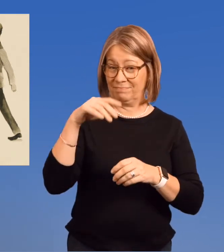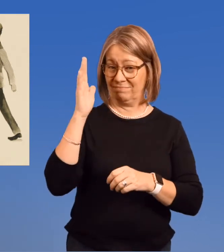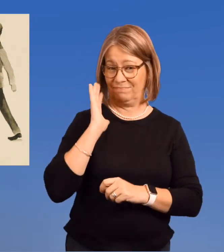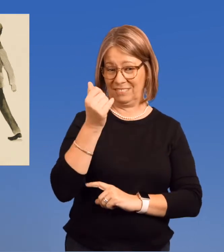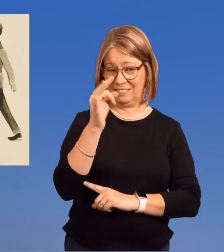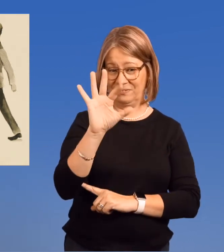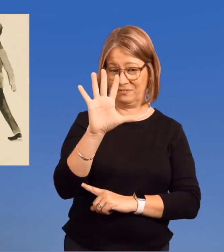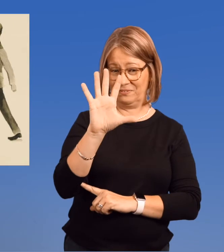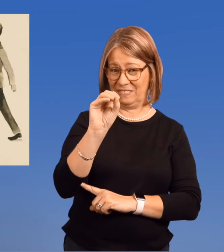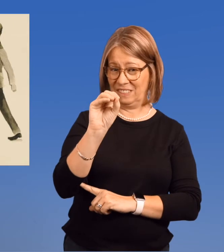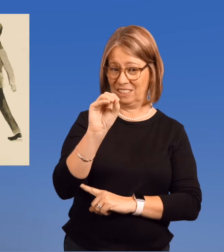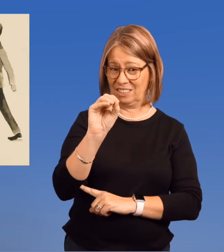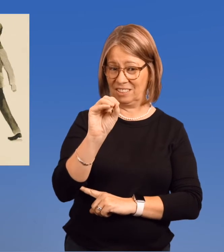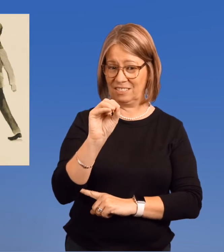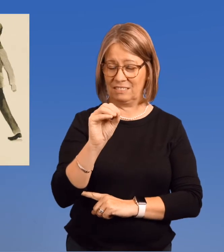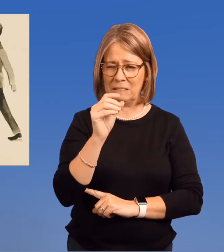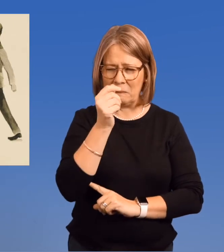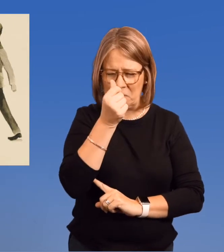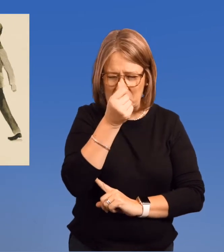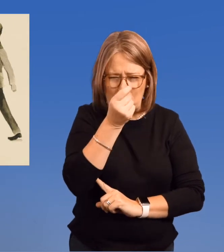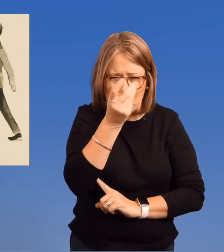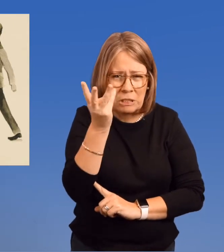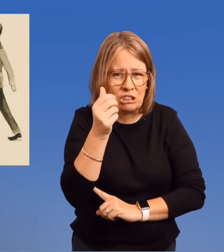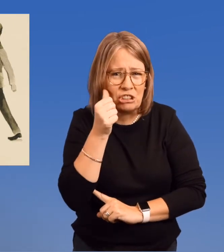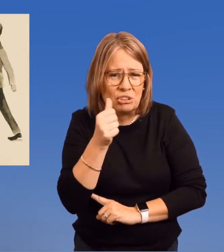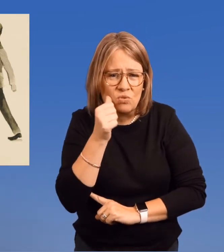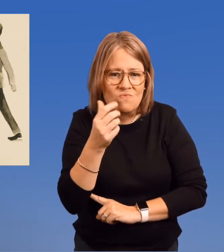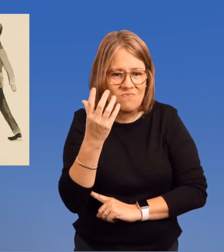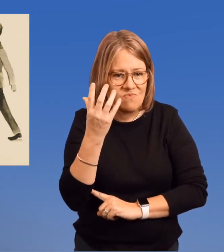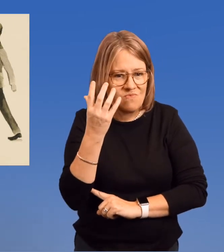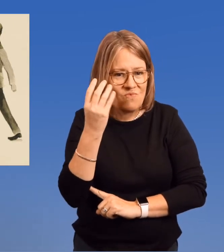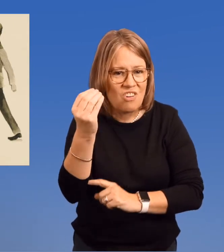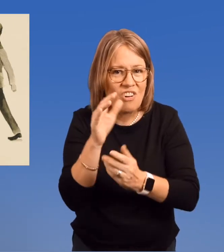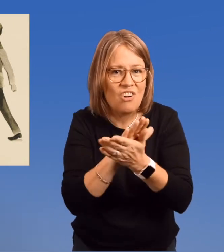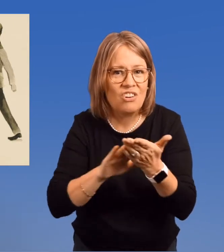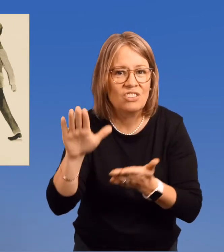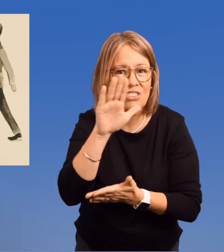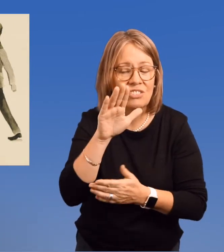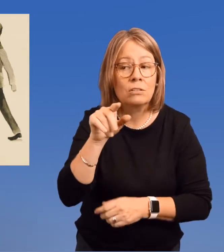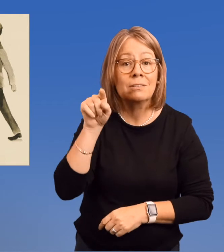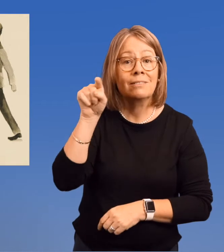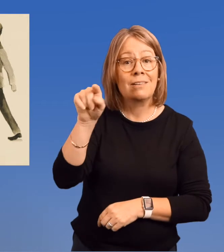It was 1950, and every few girls went to college.